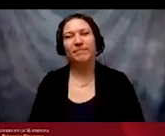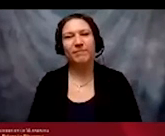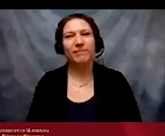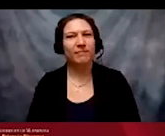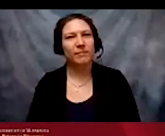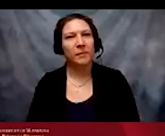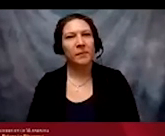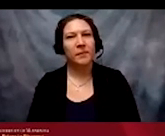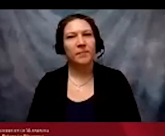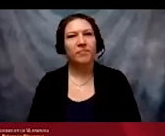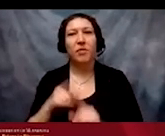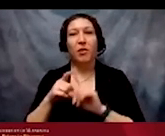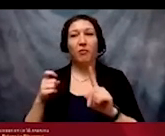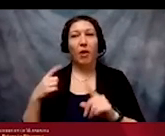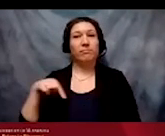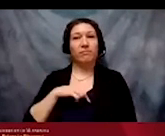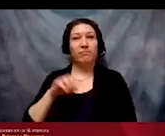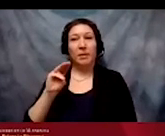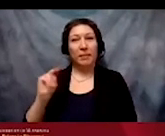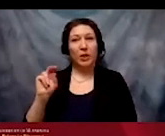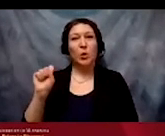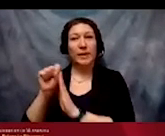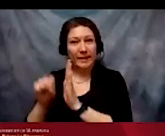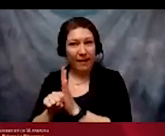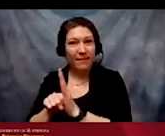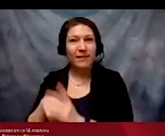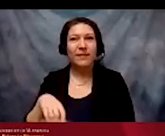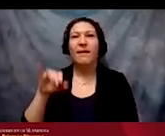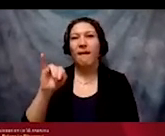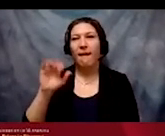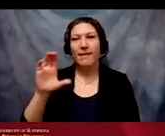On behalf of Minnesota State and the Institute of Community Integration,